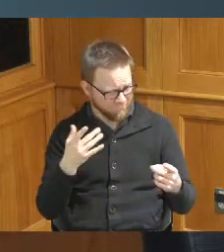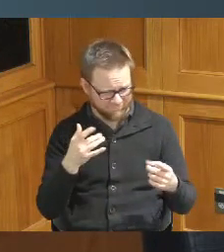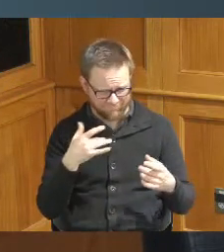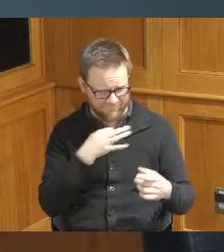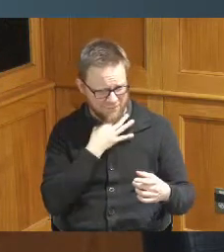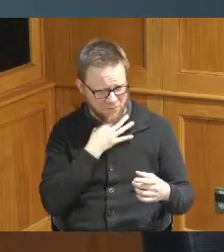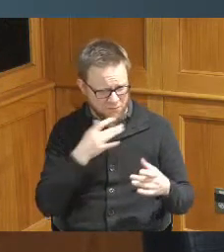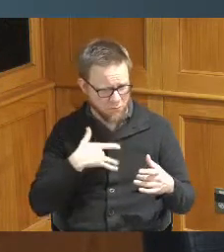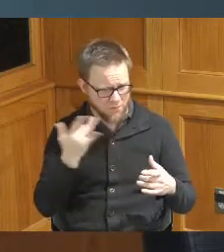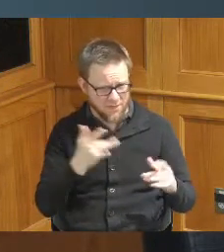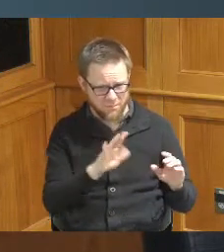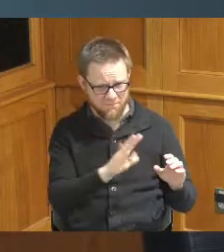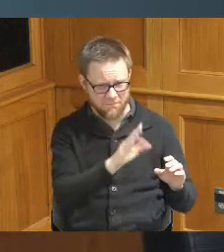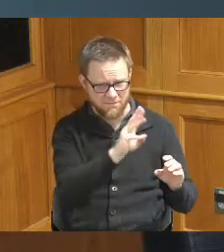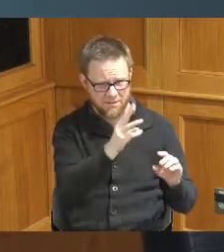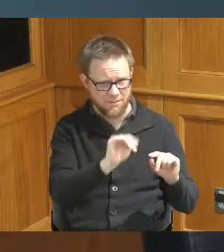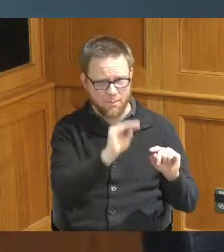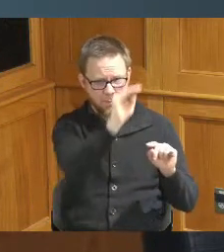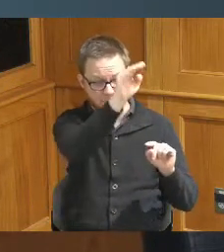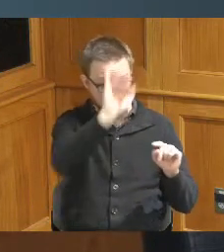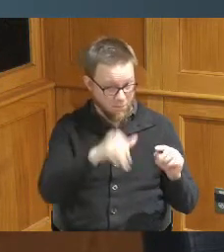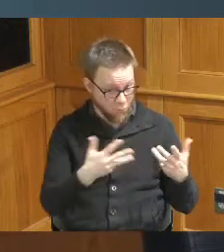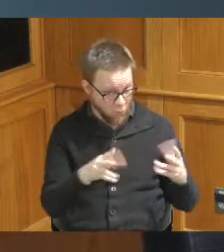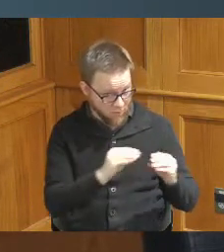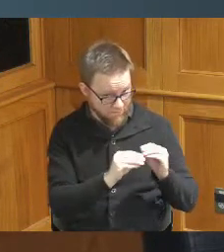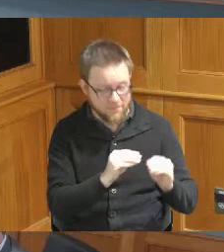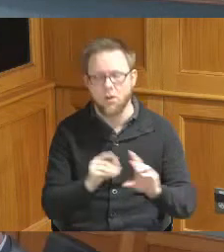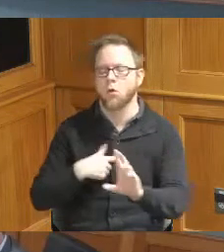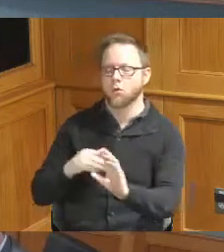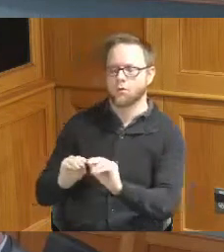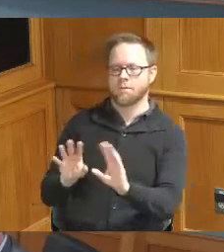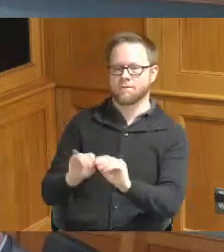because I'm sorry let me let me clear that one I already fixed yes let me clarify so I'm stuck in